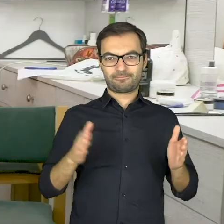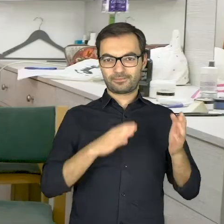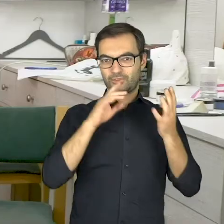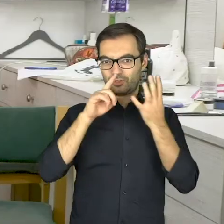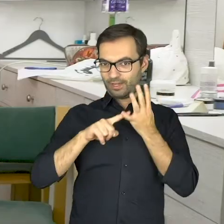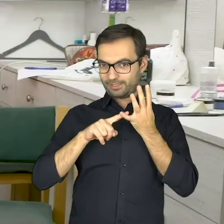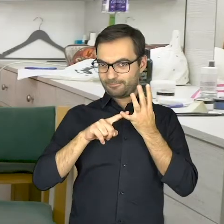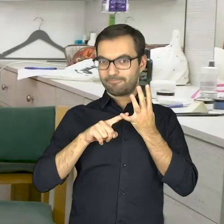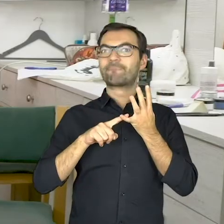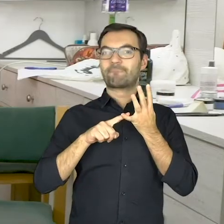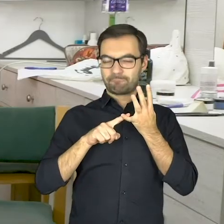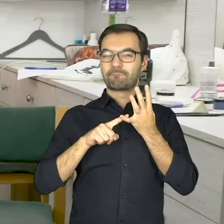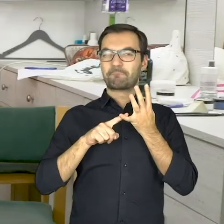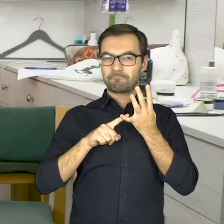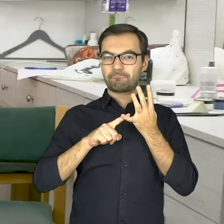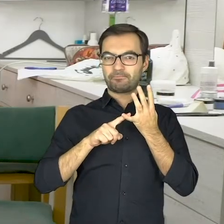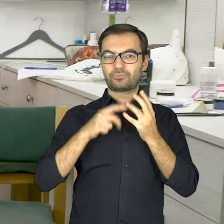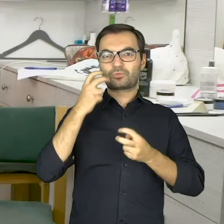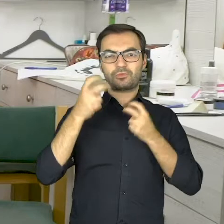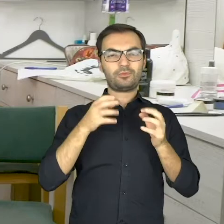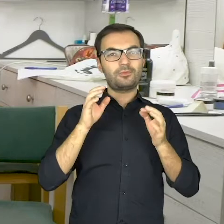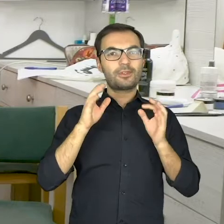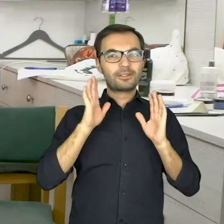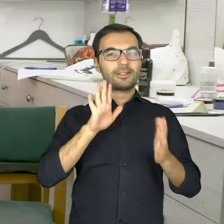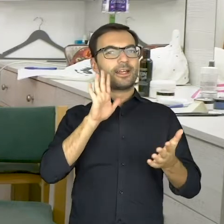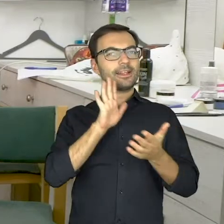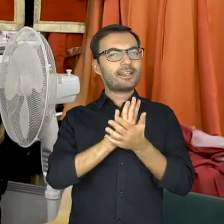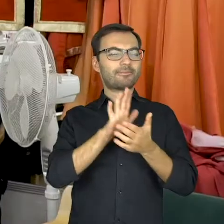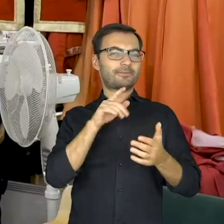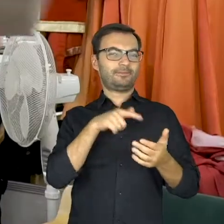Step four: searching for traits of a character.